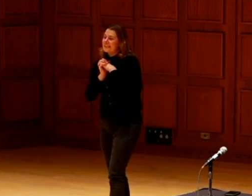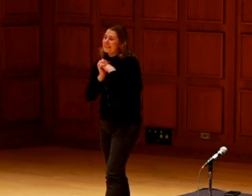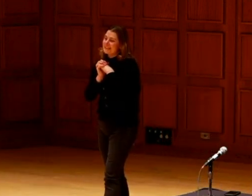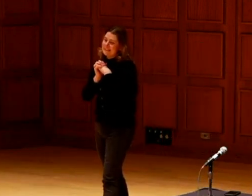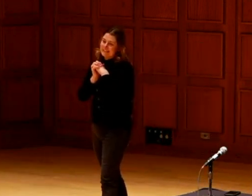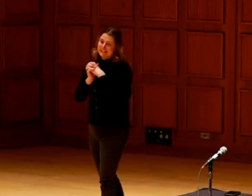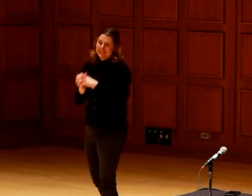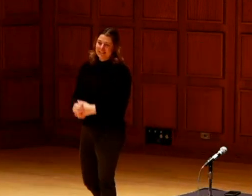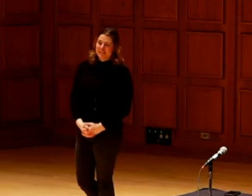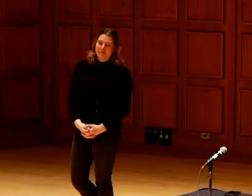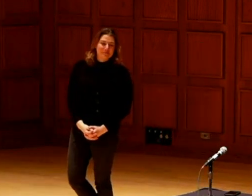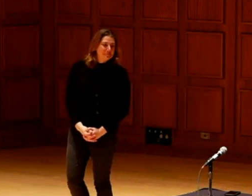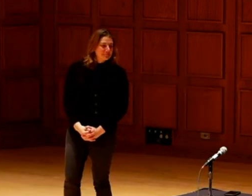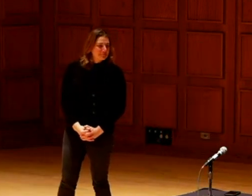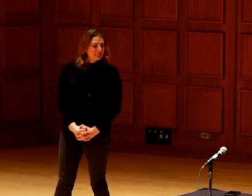Thank you so much.